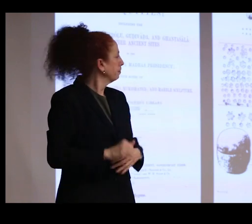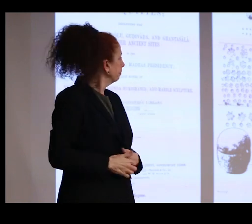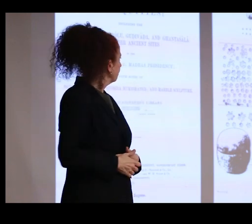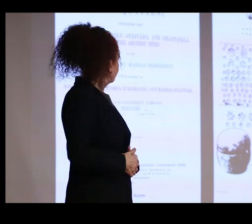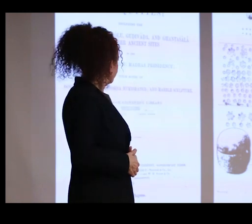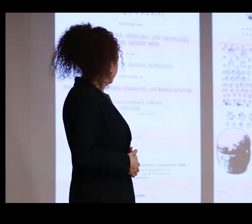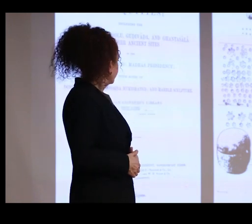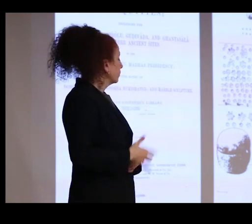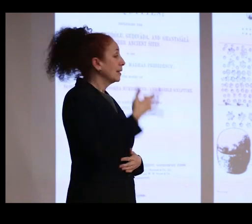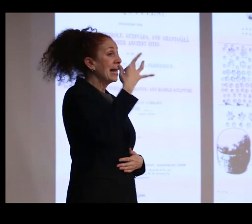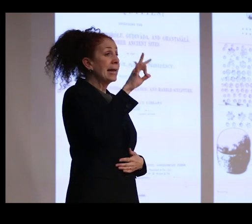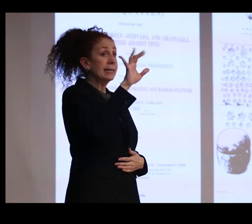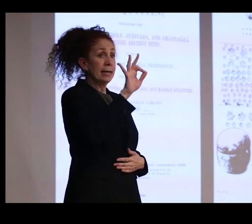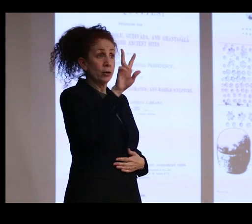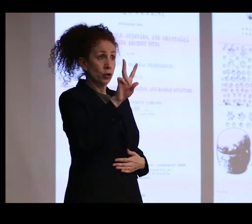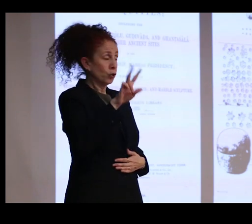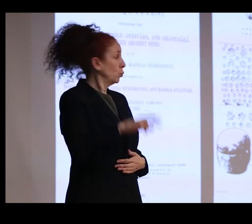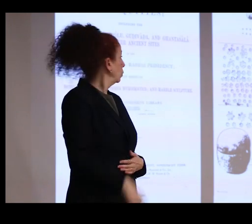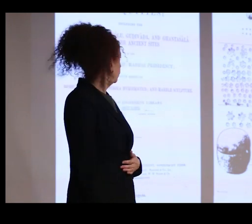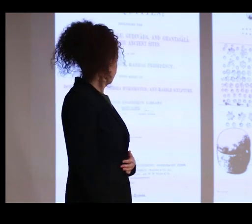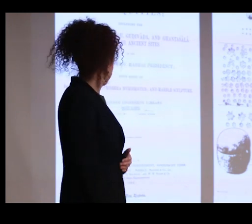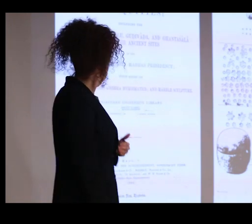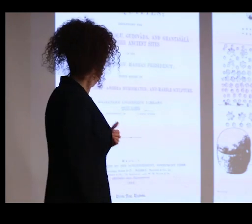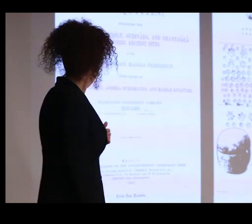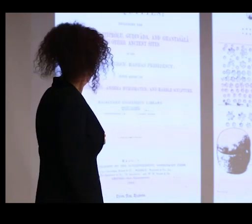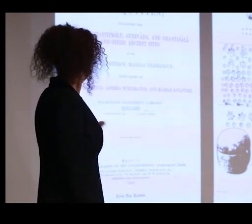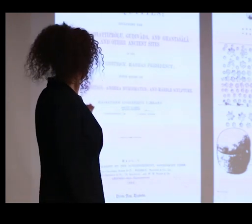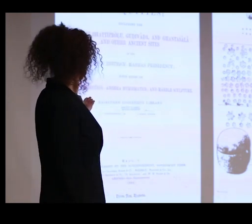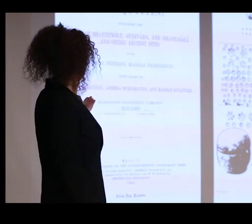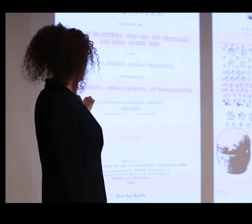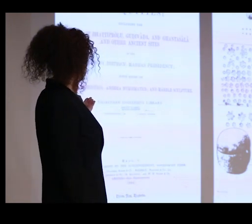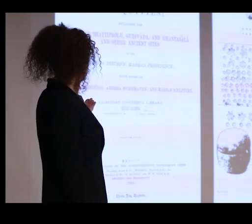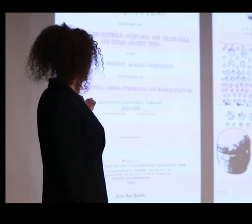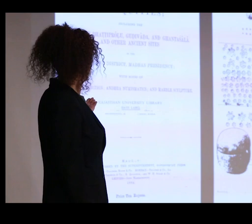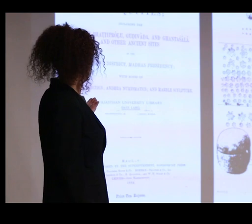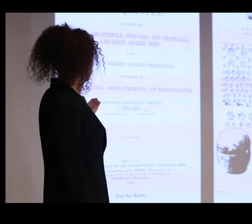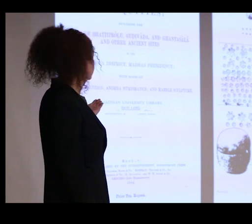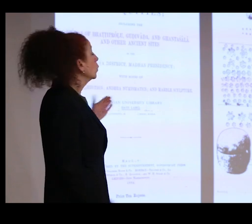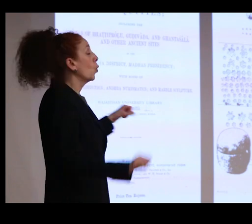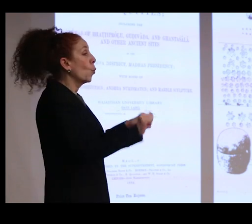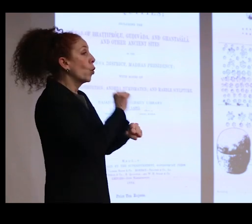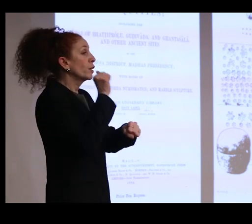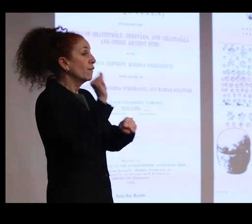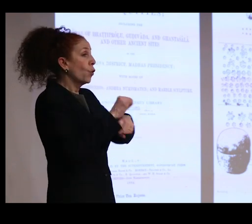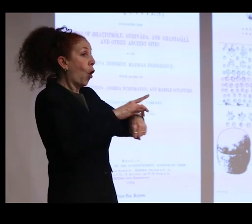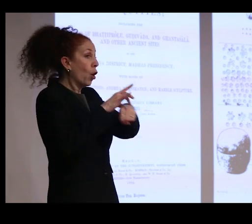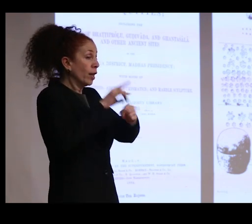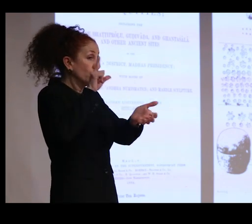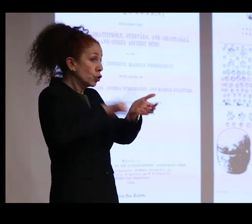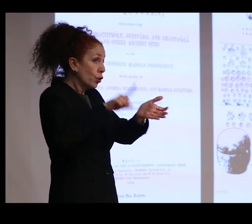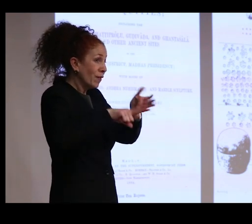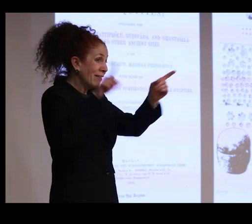In 1892, Alexander Rea, working for the Archaeological Survey of India, excavated the third century BCE stupa